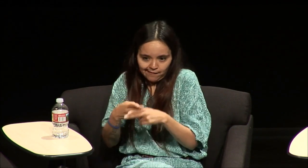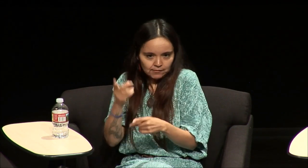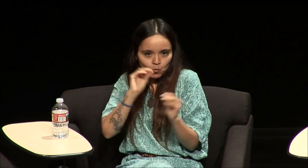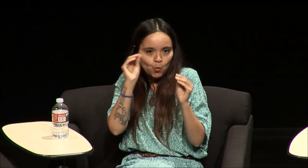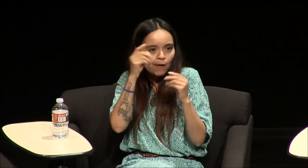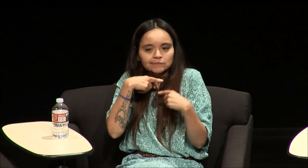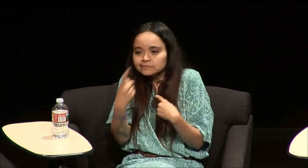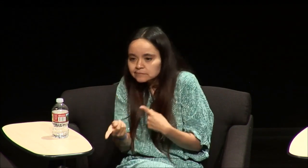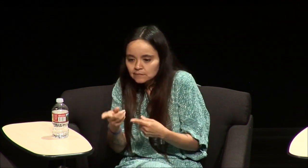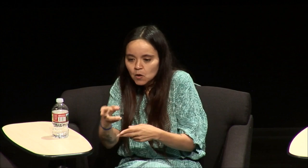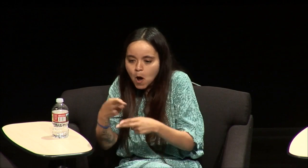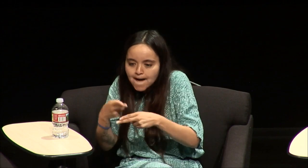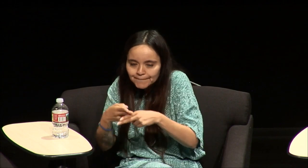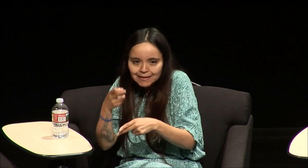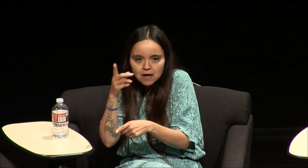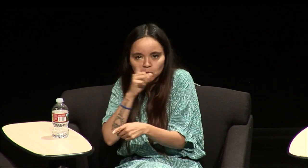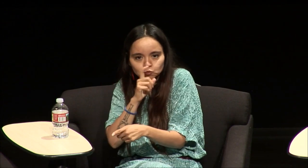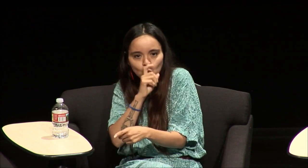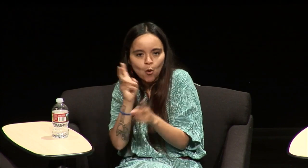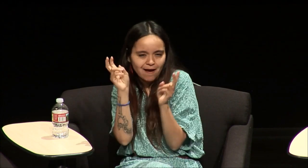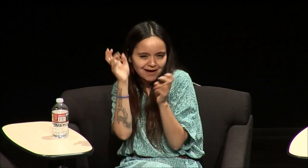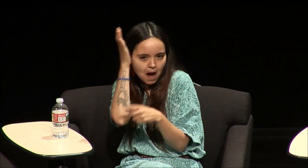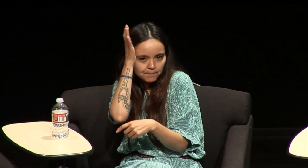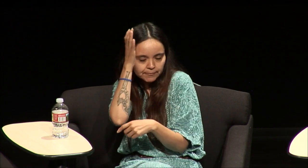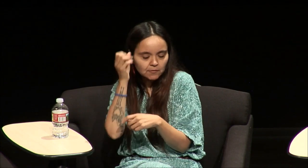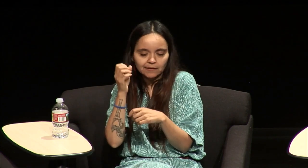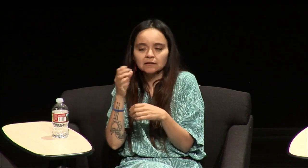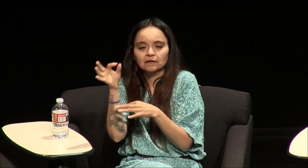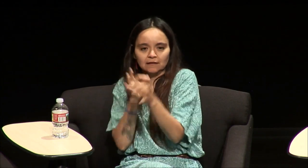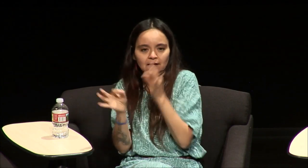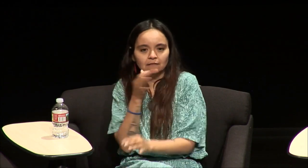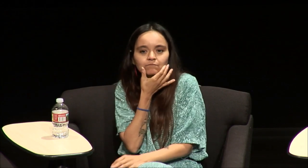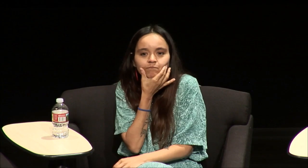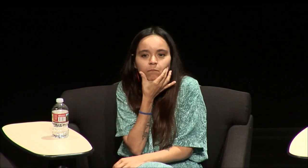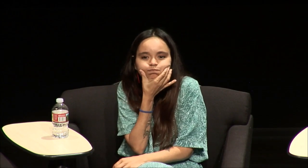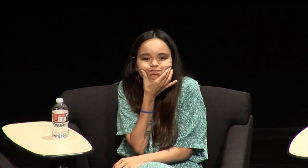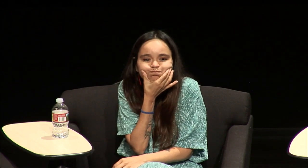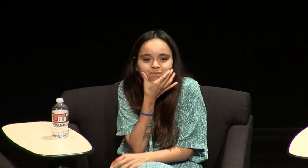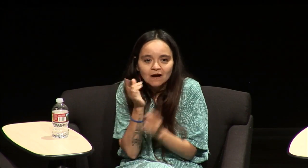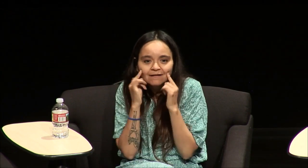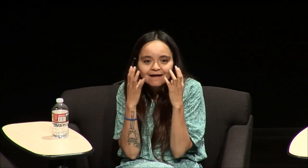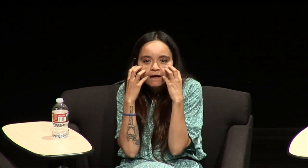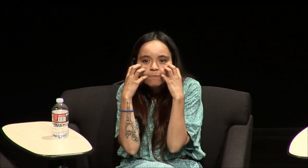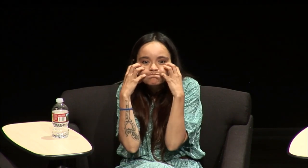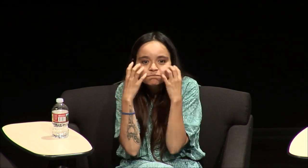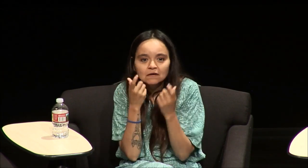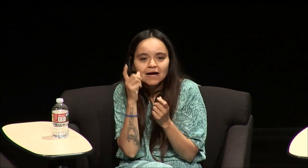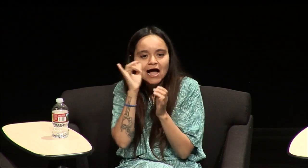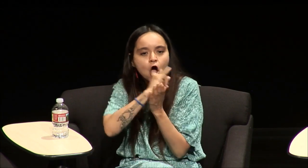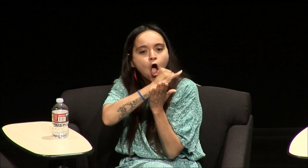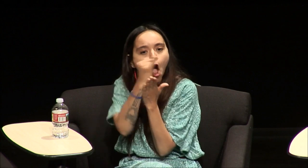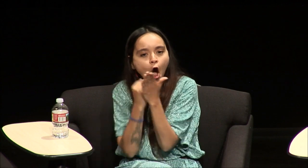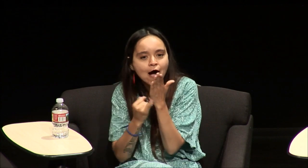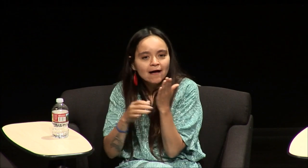the signs for them we don't have a sign for them or whatever nobody told us what the name of the doll was the Cabbage Patch doll so instead we signed it like this you know cuz they had their cheeks right